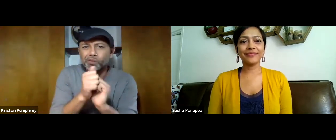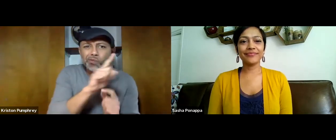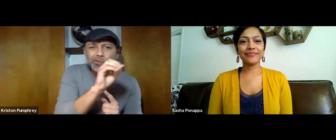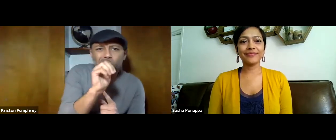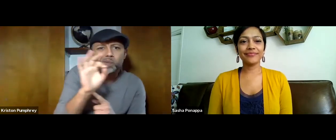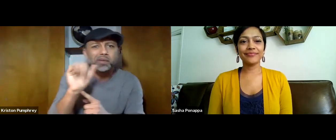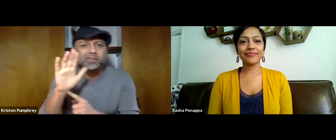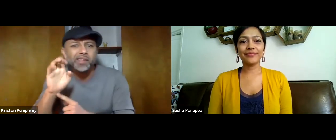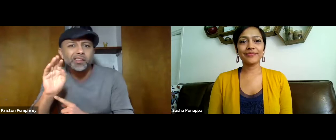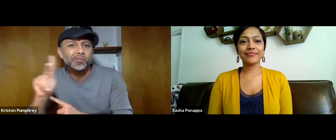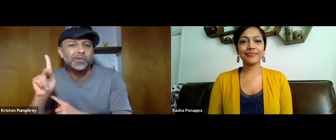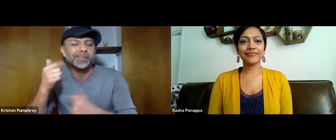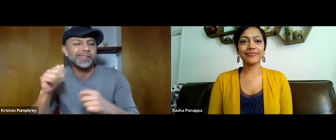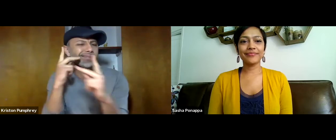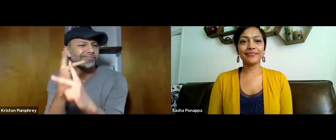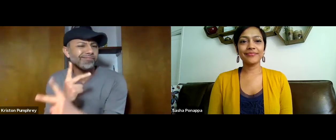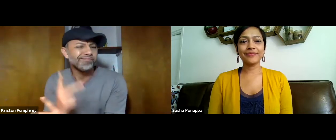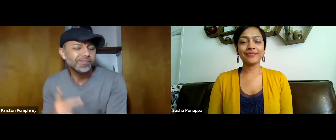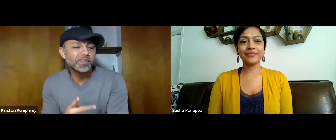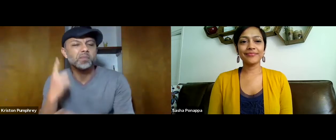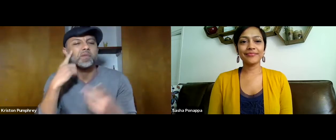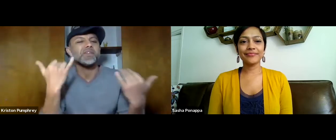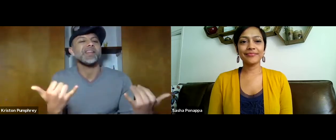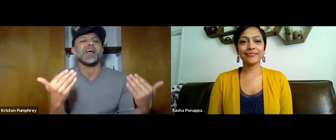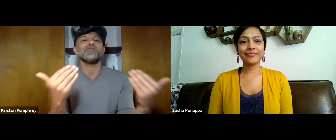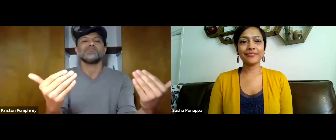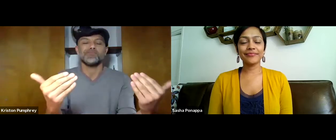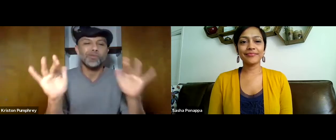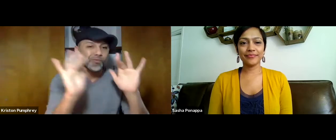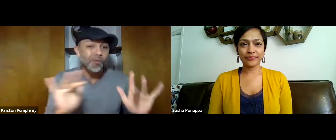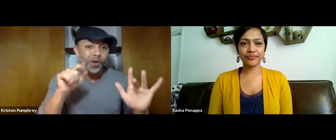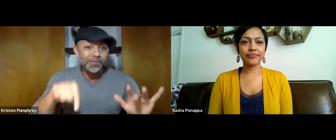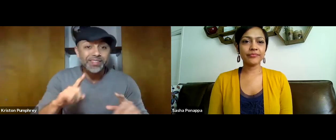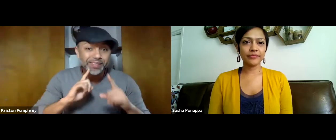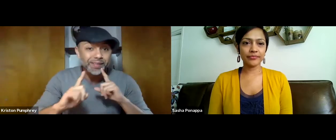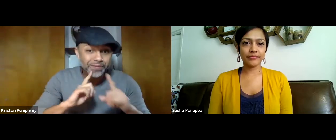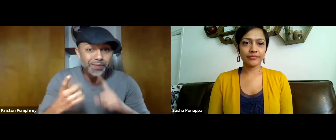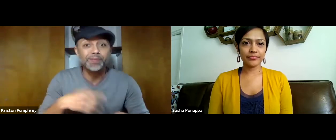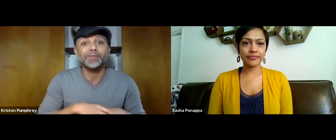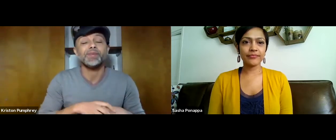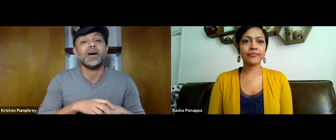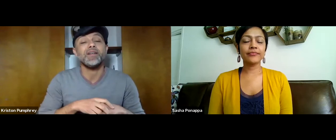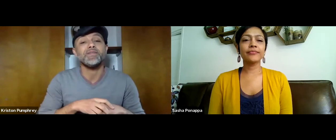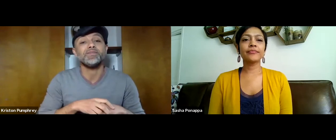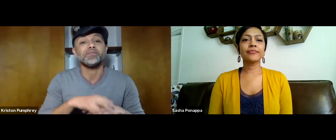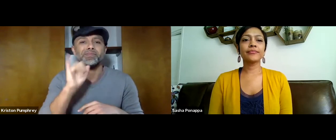It appears there's some issues between Zoom and Facebook Live but we'll go ahead and start recording this conversation.